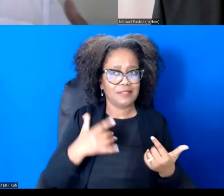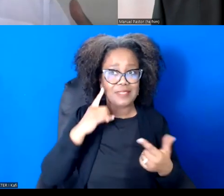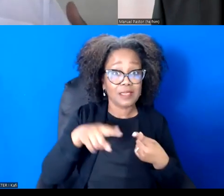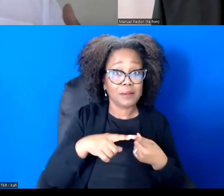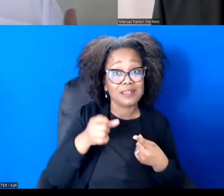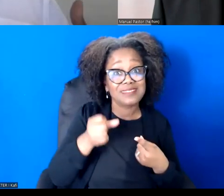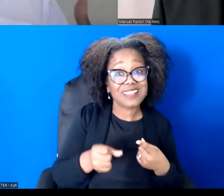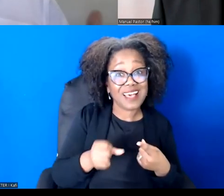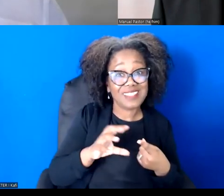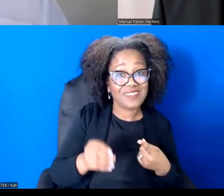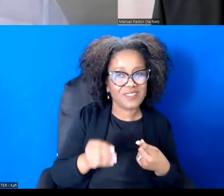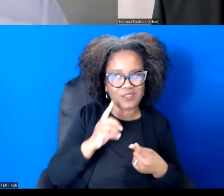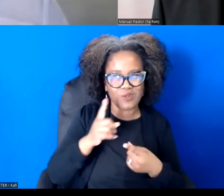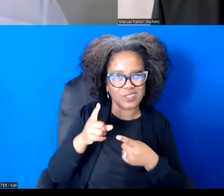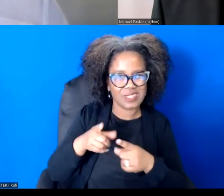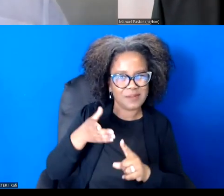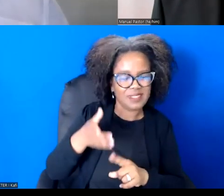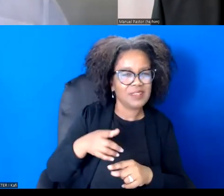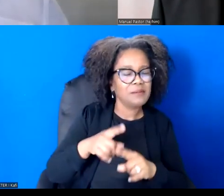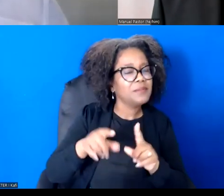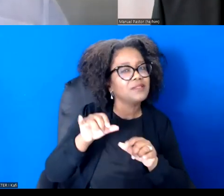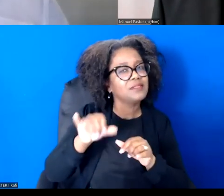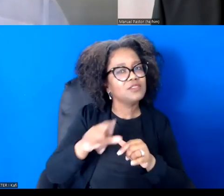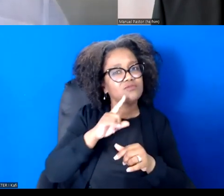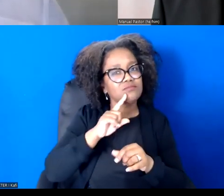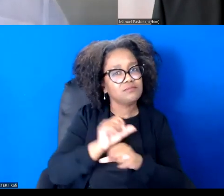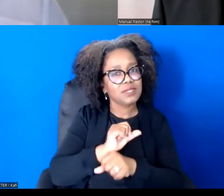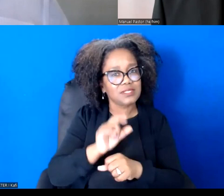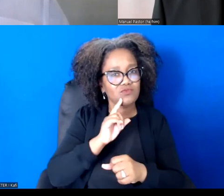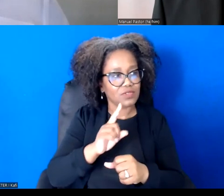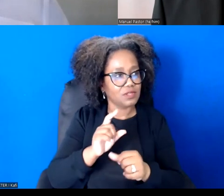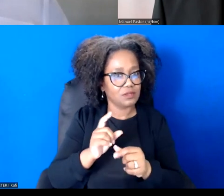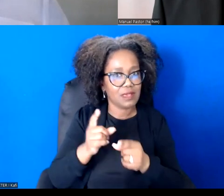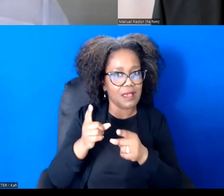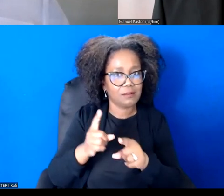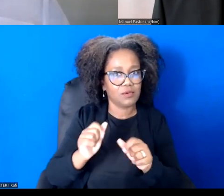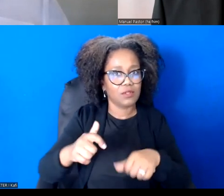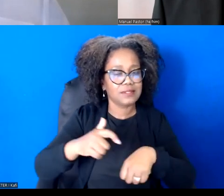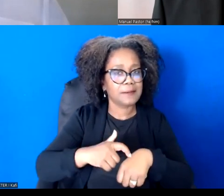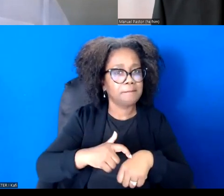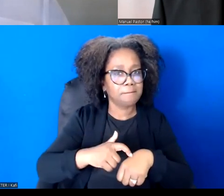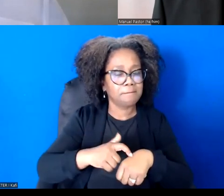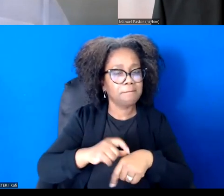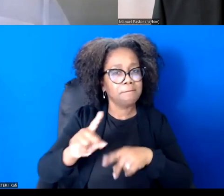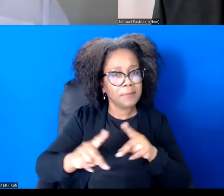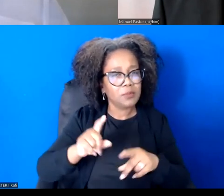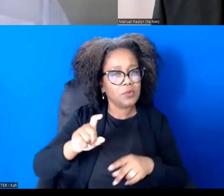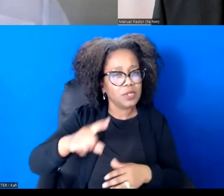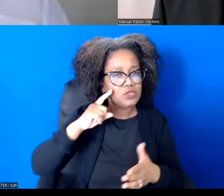But this is a constant. People need to be saying we've learned a lot from the feminist movement in terms of that